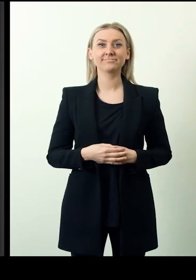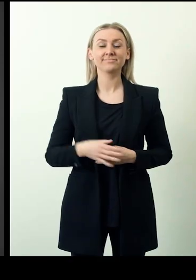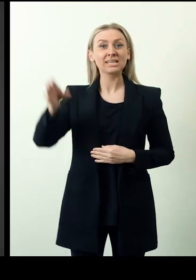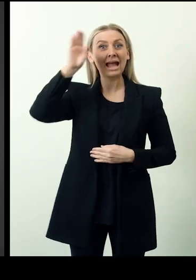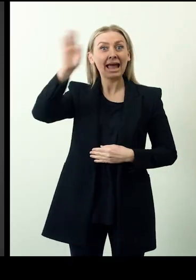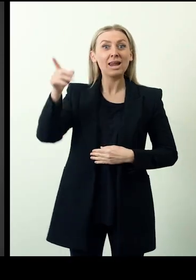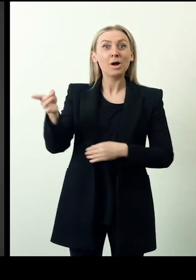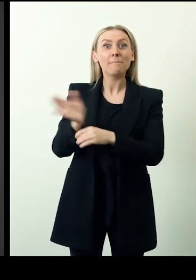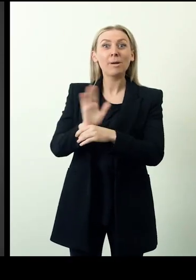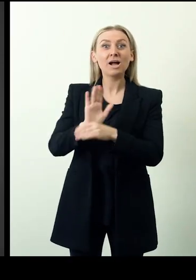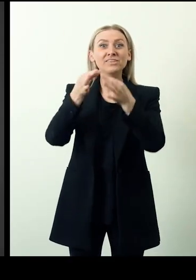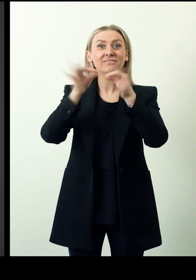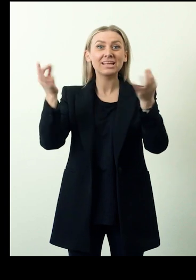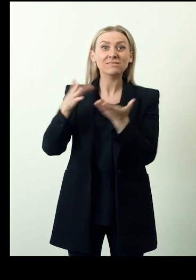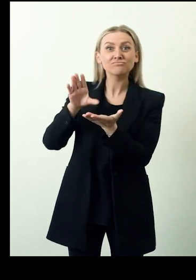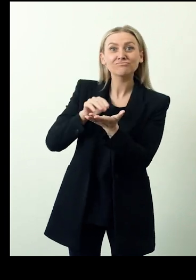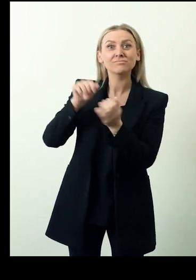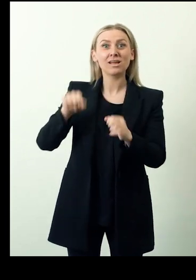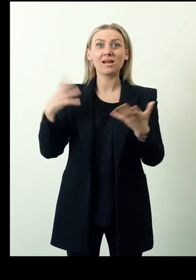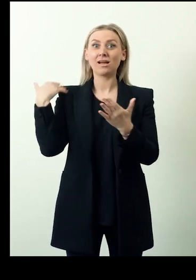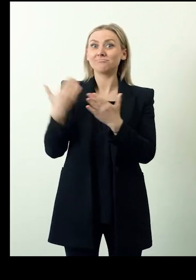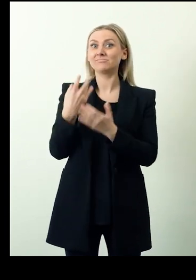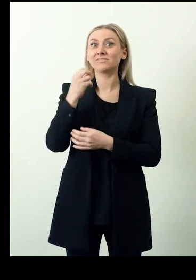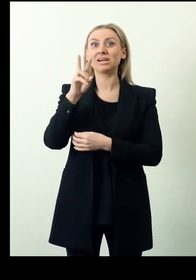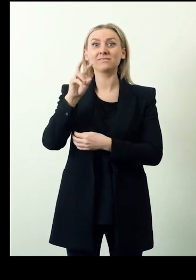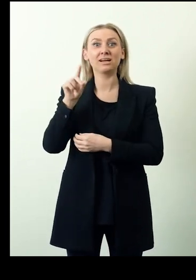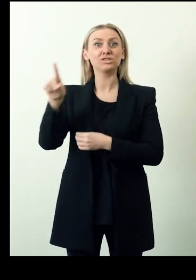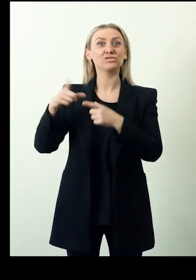Hello! Movie is a free application launched in 2020 by the Japanese startup